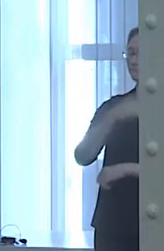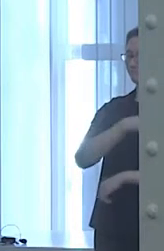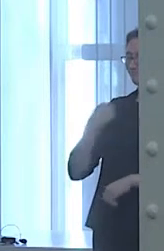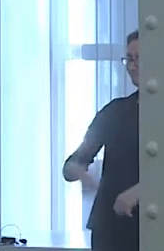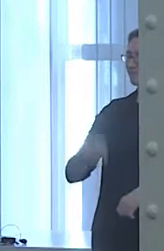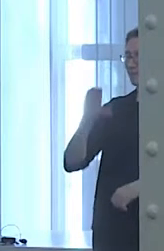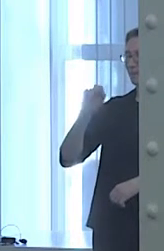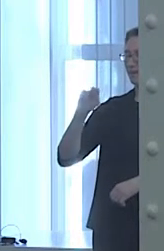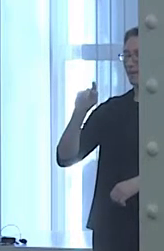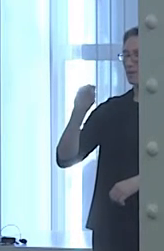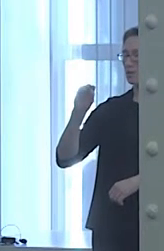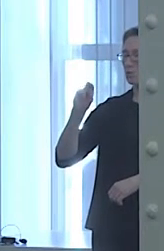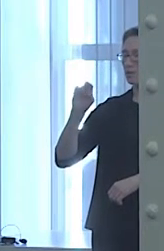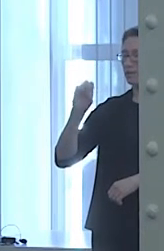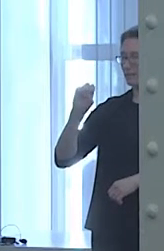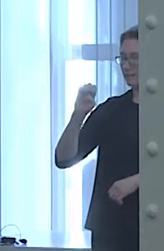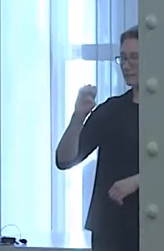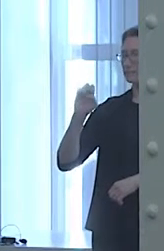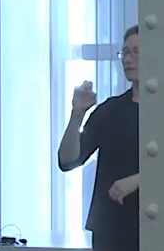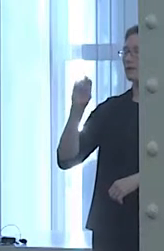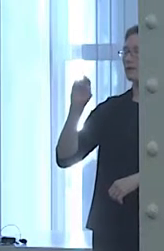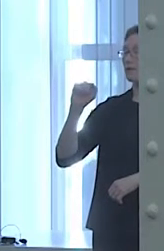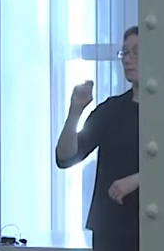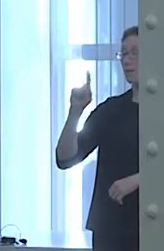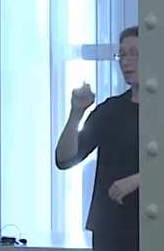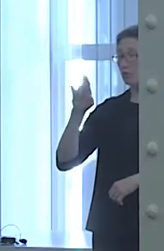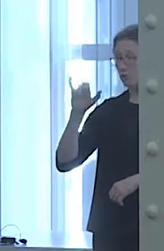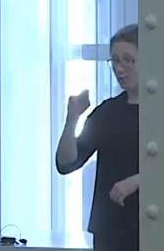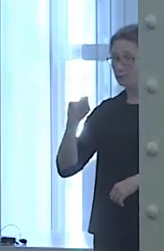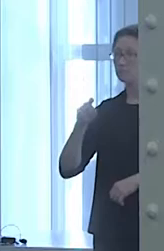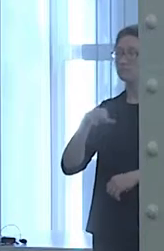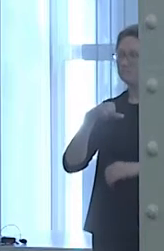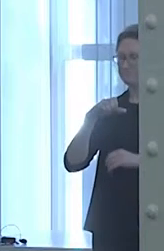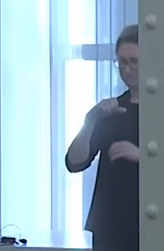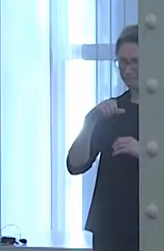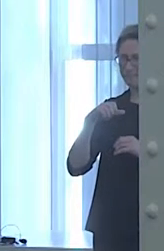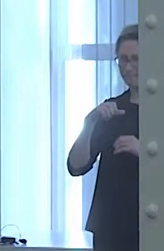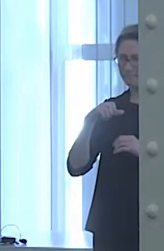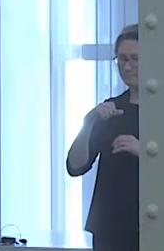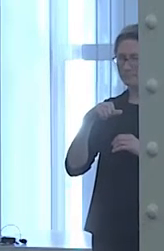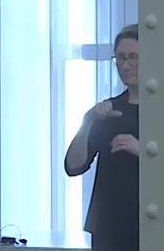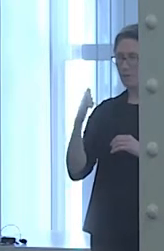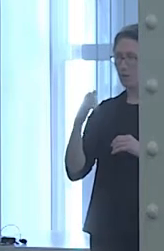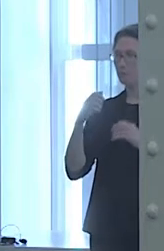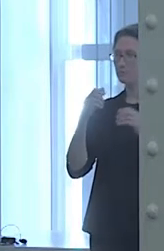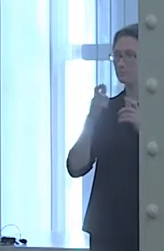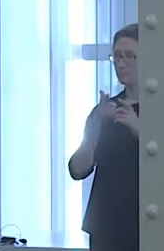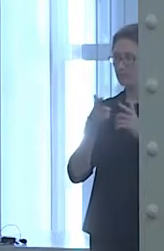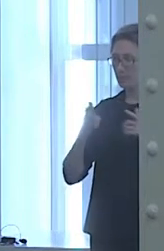The other one is the 24-hour National Suicide Prevention Hotline. A lot of people don't know that it comes